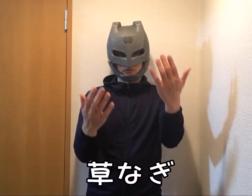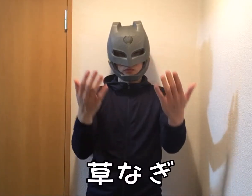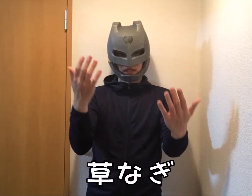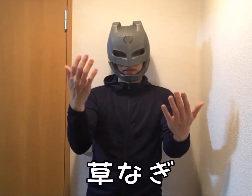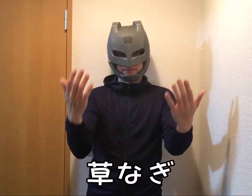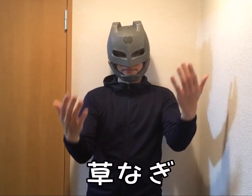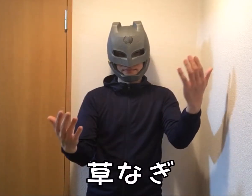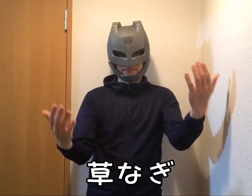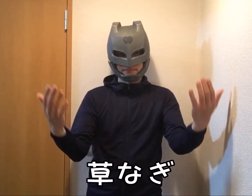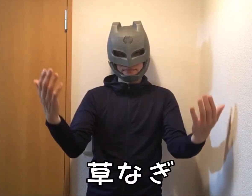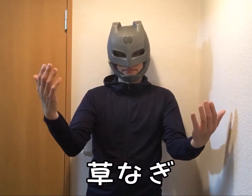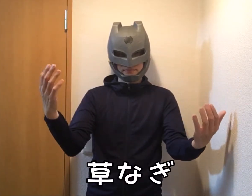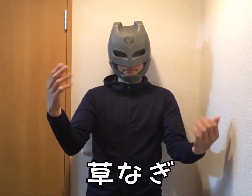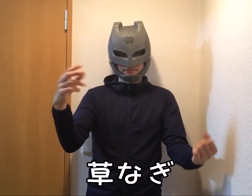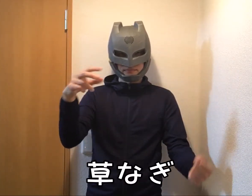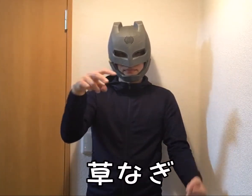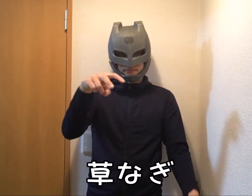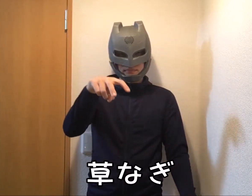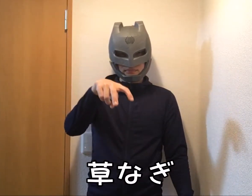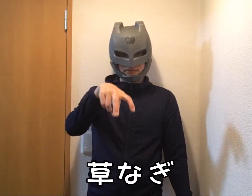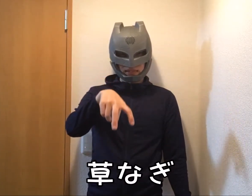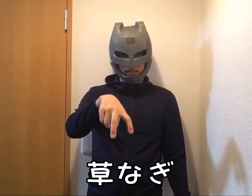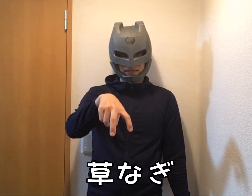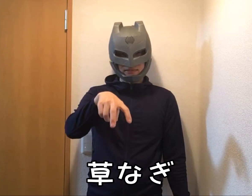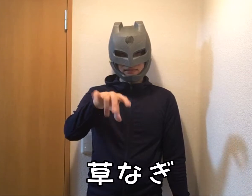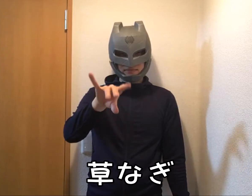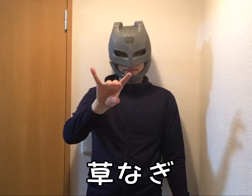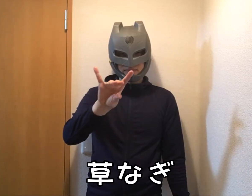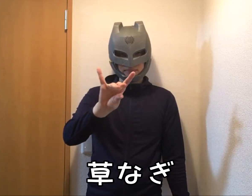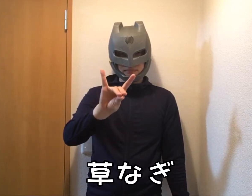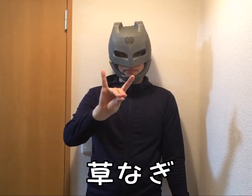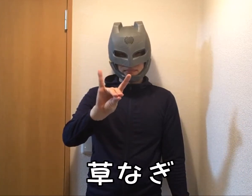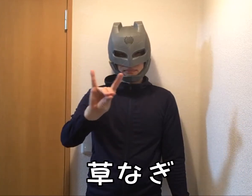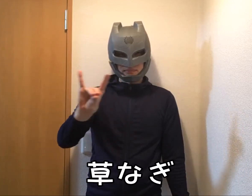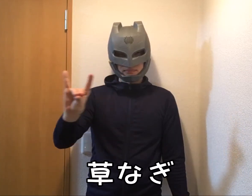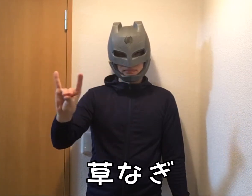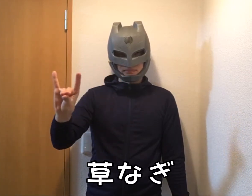Kusanagi (person's name)